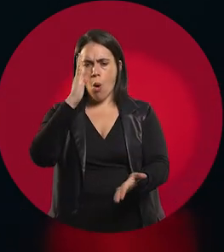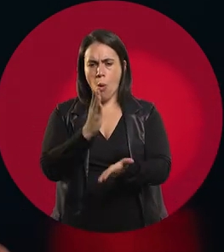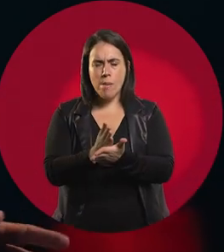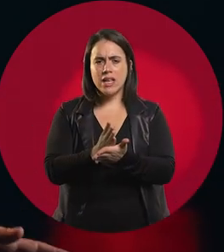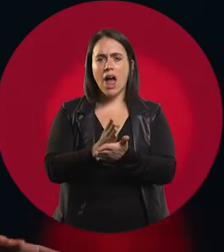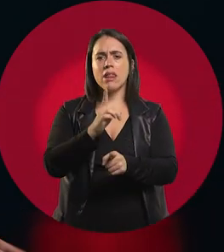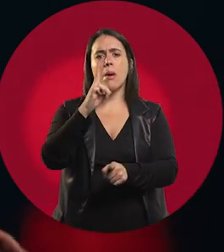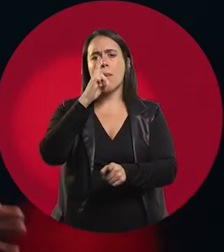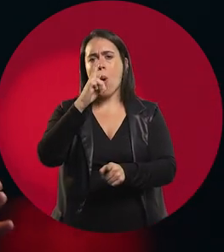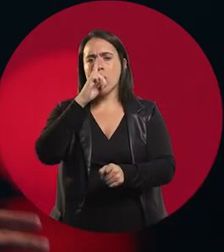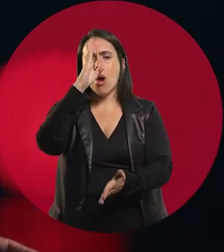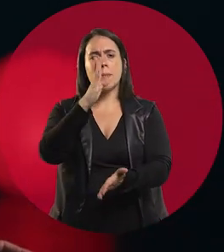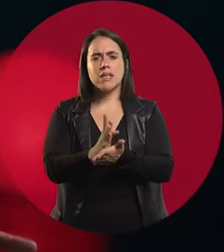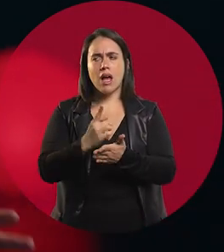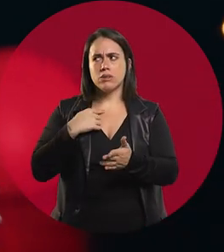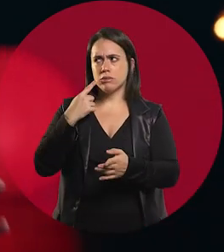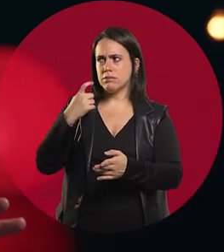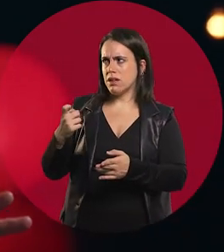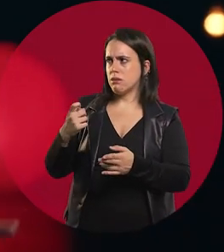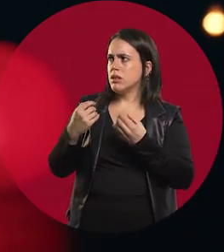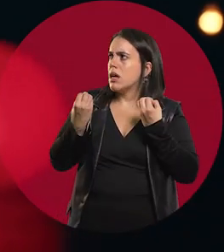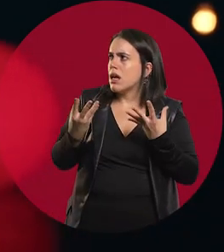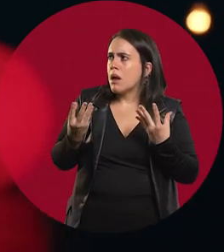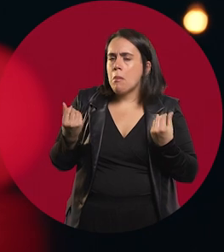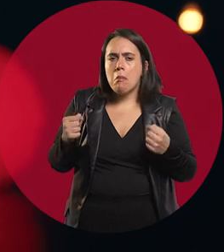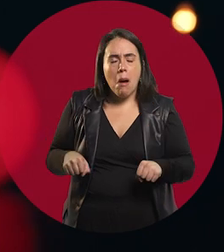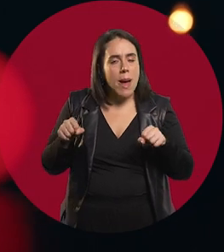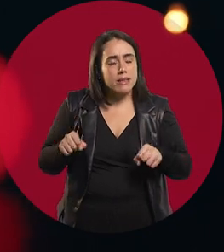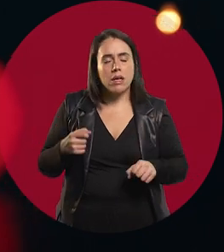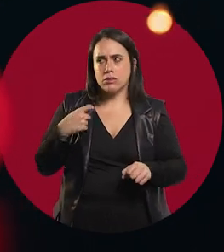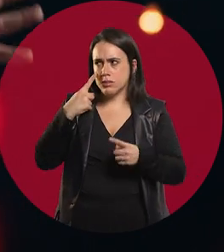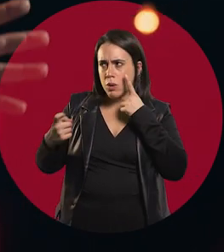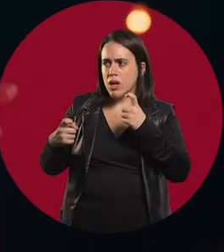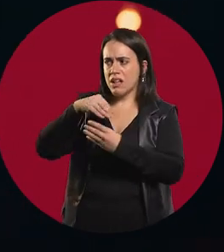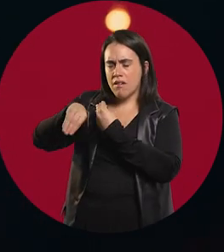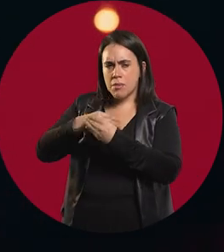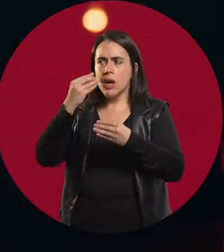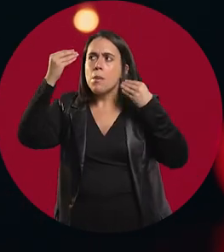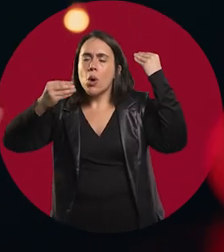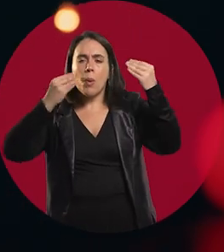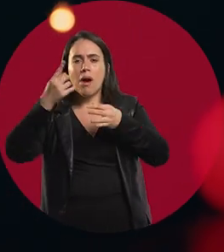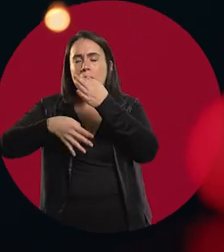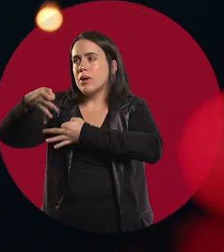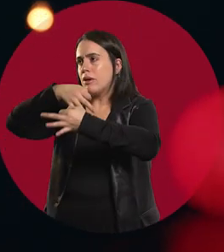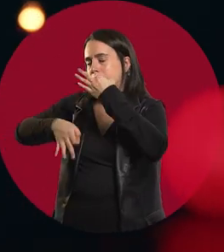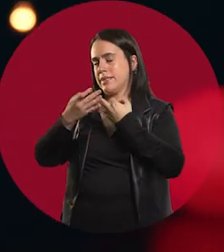I didn't quite understand why. I knew that my parents were worried and I knew that there were things that were happening, but they didn't tell us much.